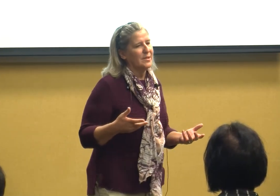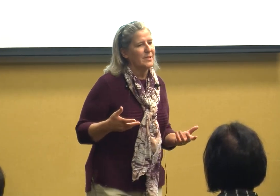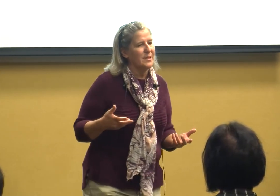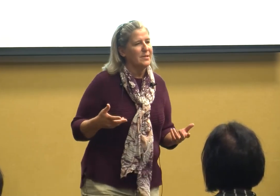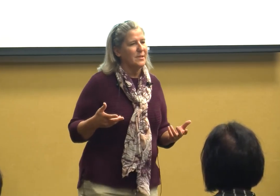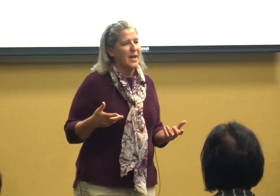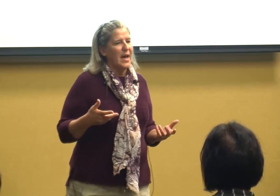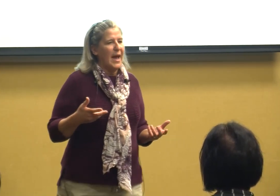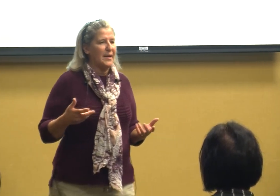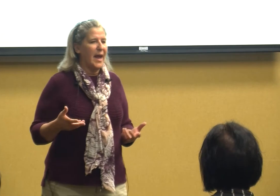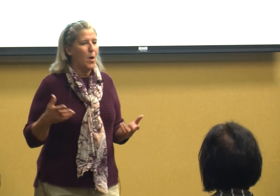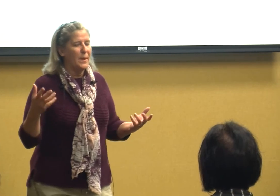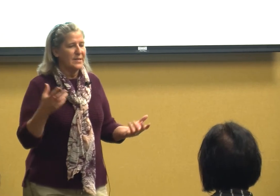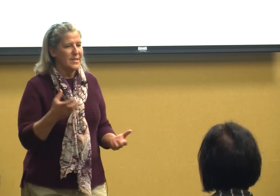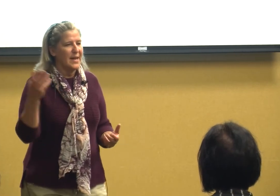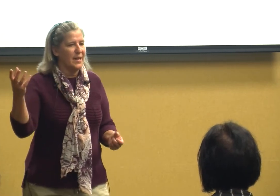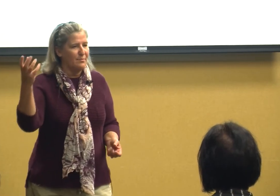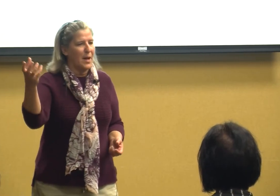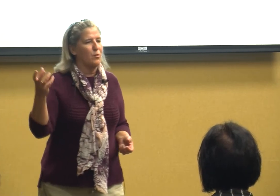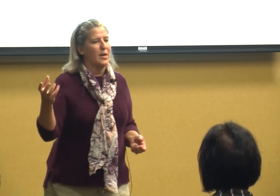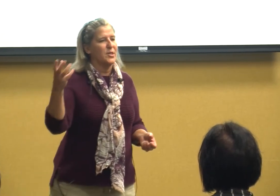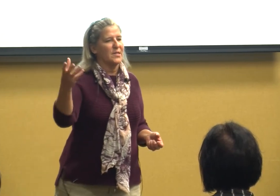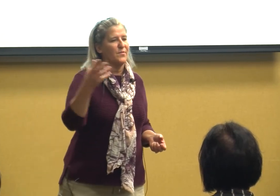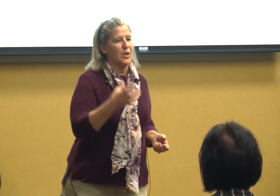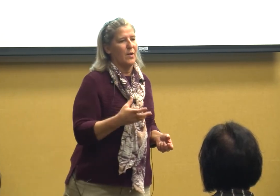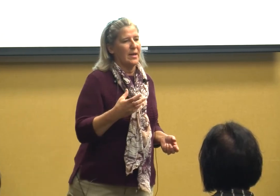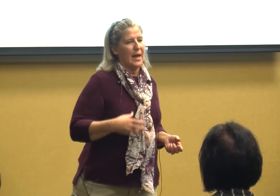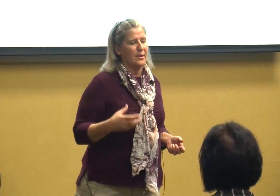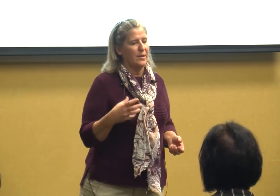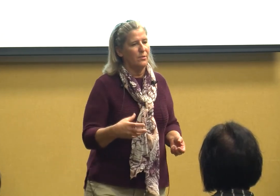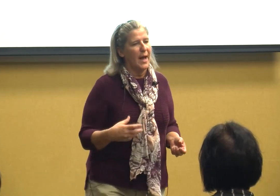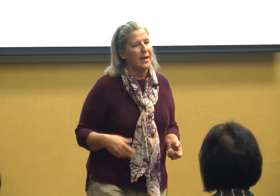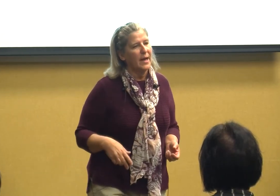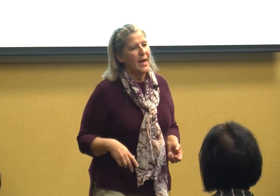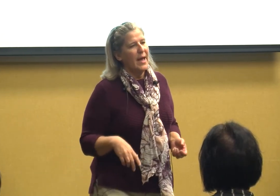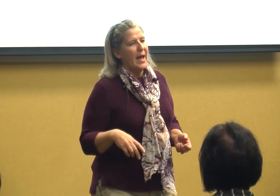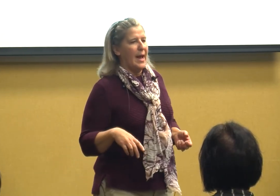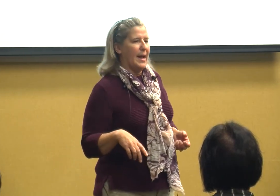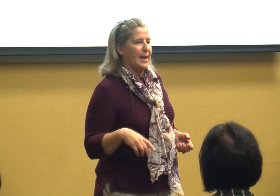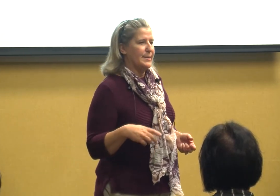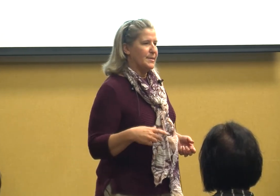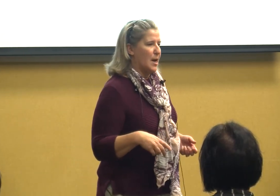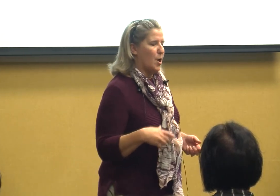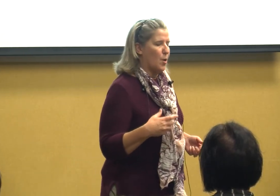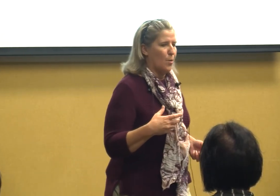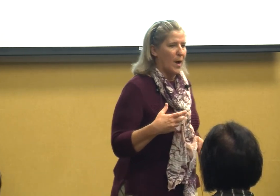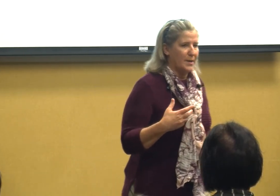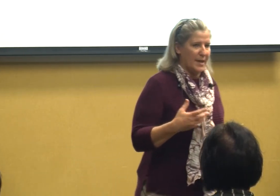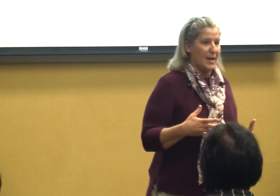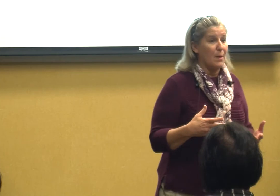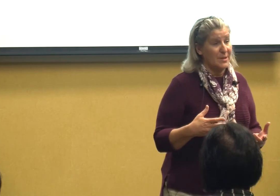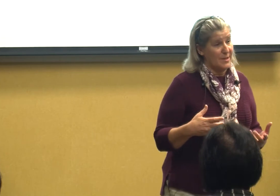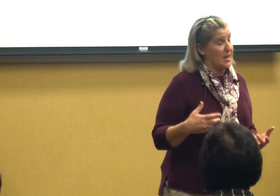assistance and helping state deafblind projects figure out how to do that and so I did I was in